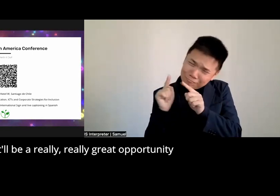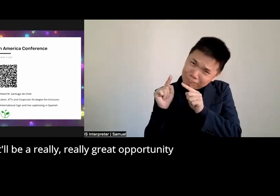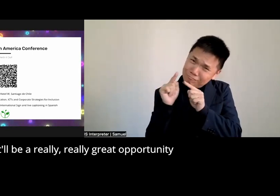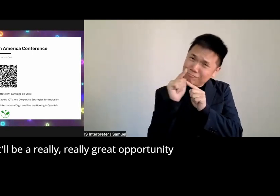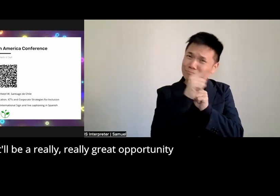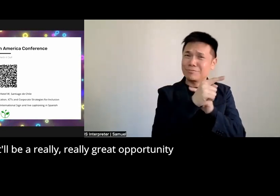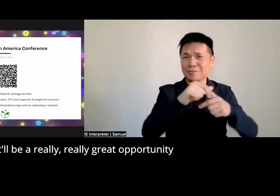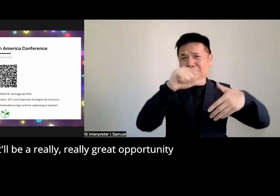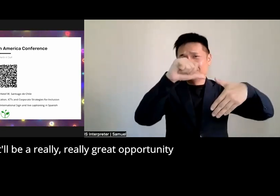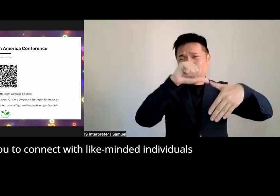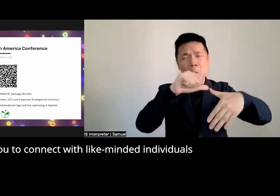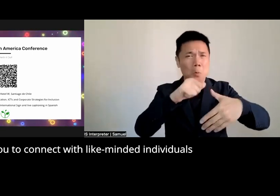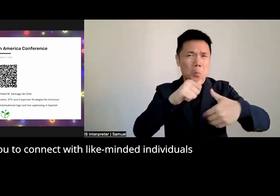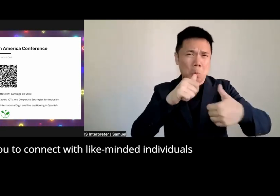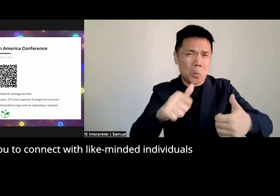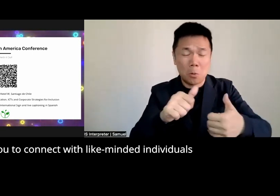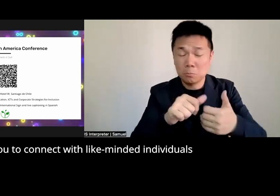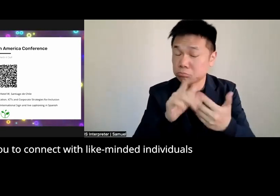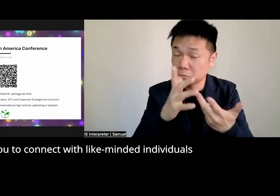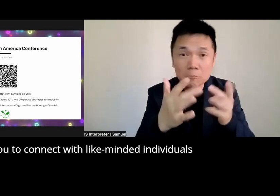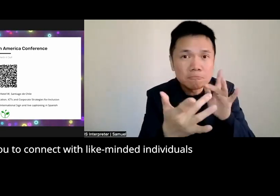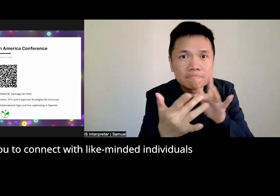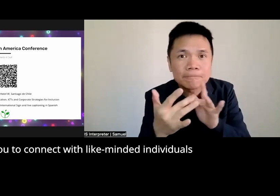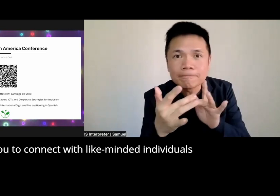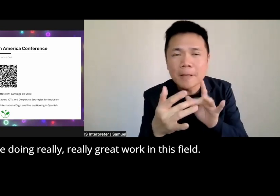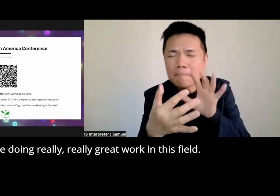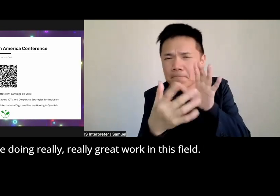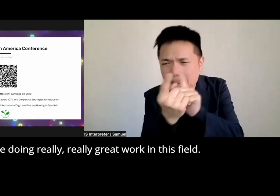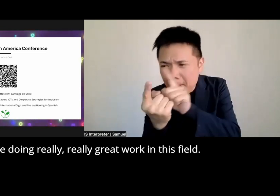really really great opportunity for you to connect with like-minded individuals who are doing really